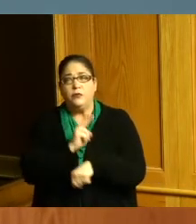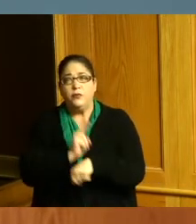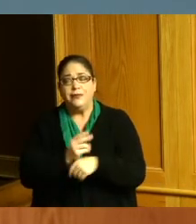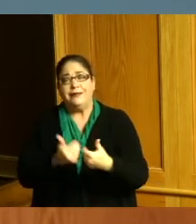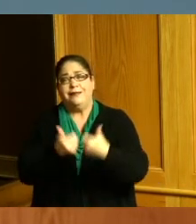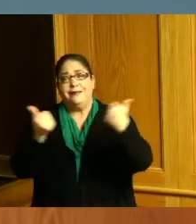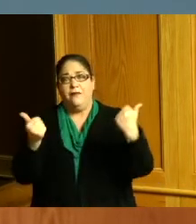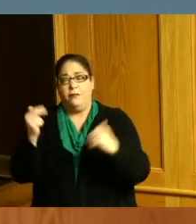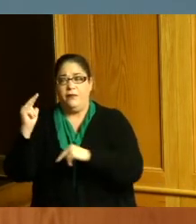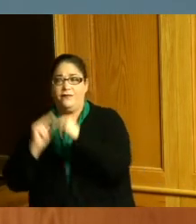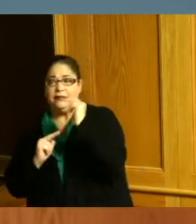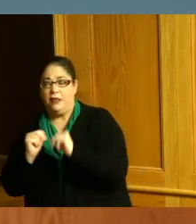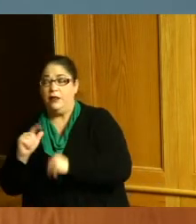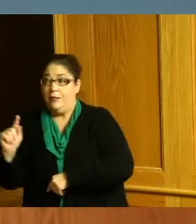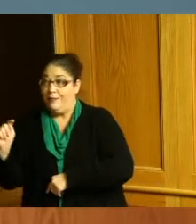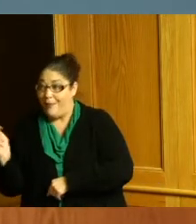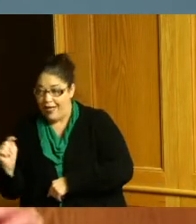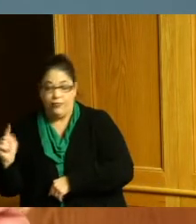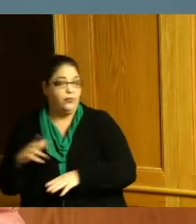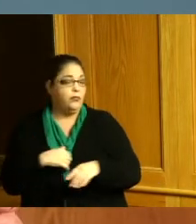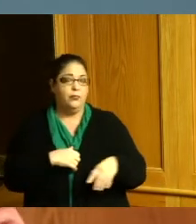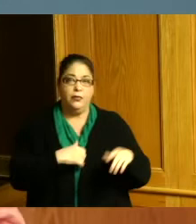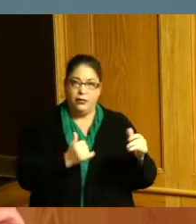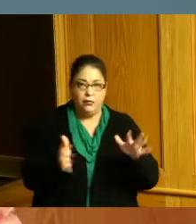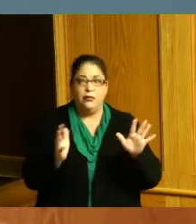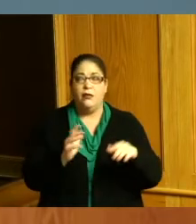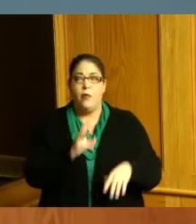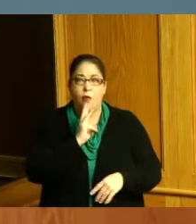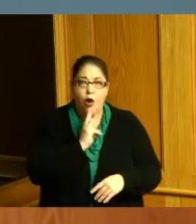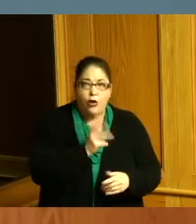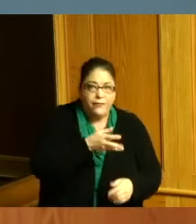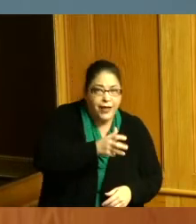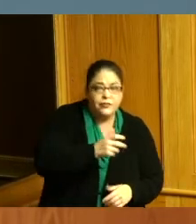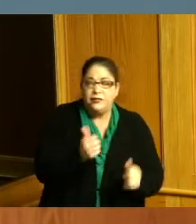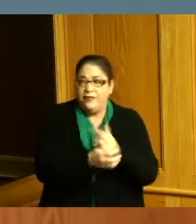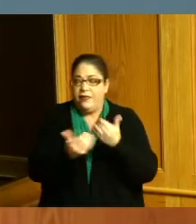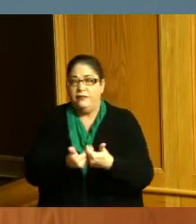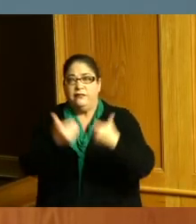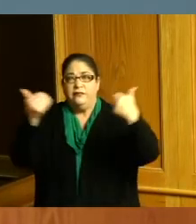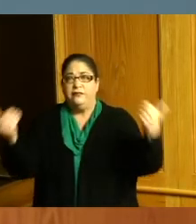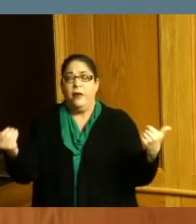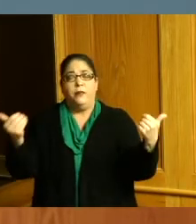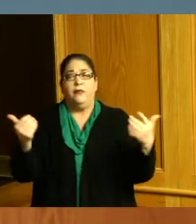schools he rightfully believed that the policy of segregation was unjust and he spoke out